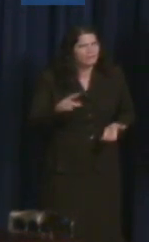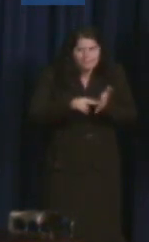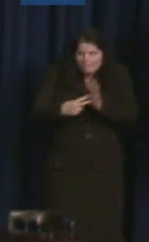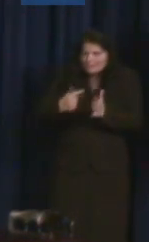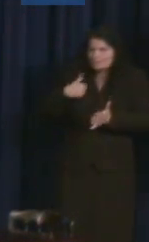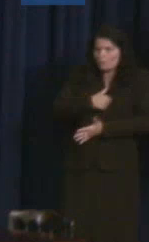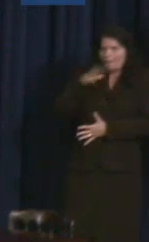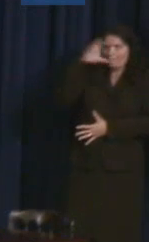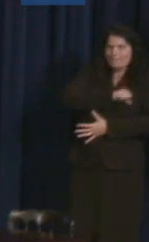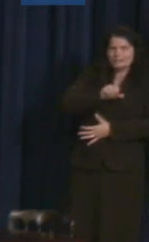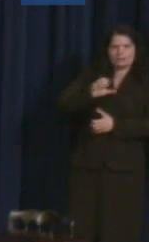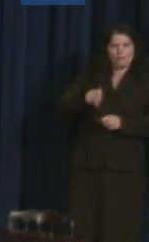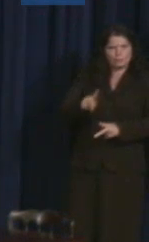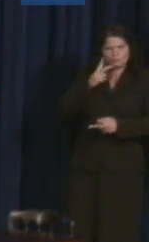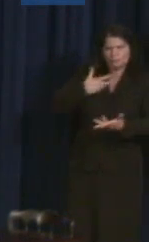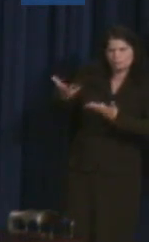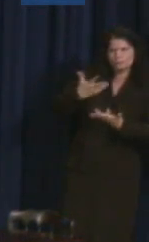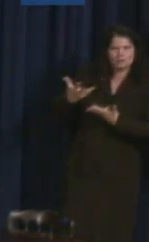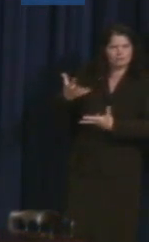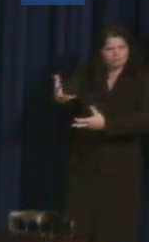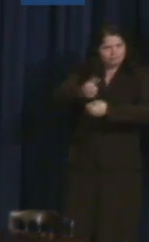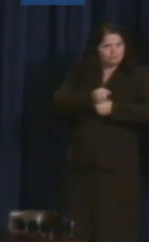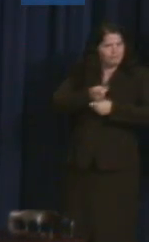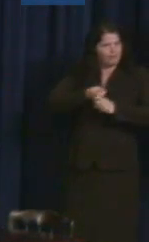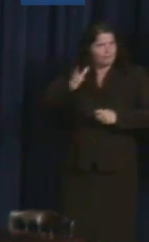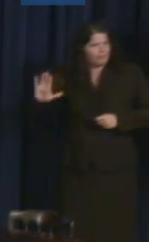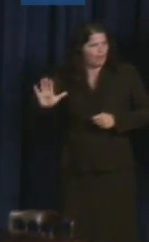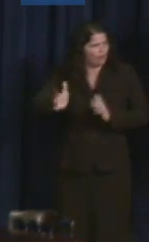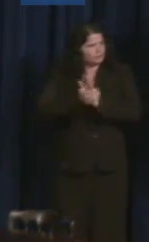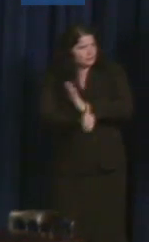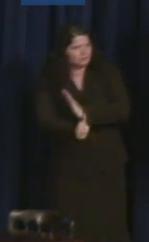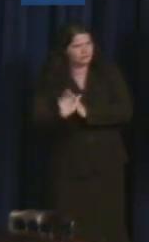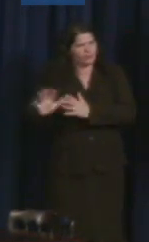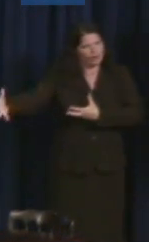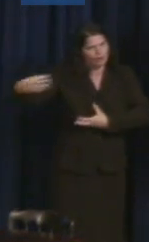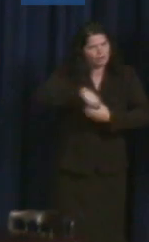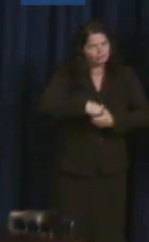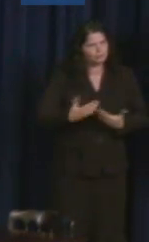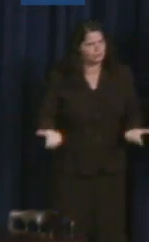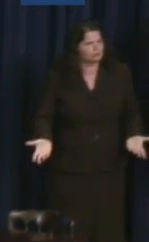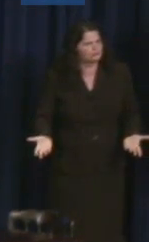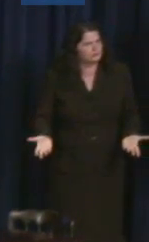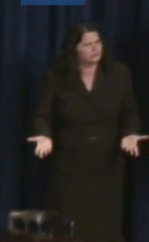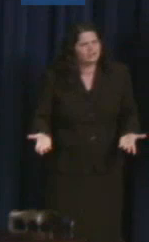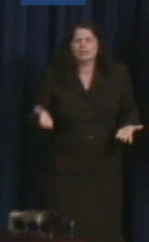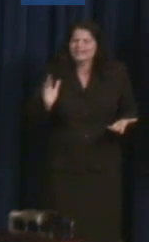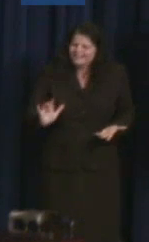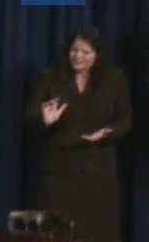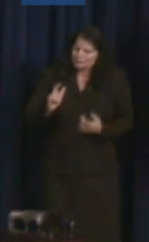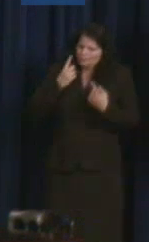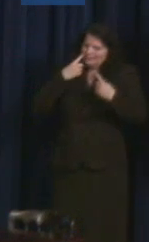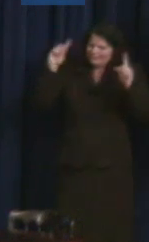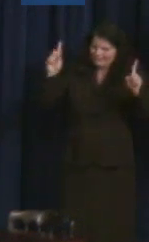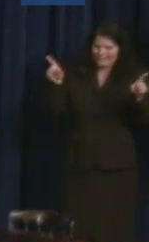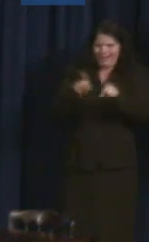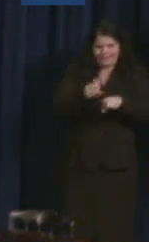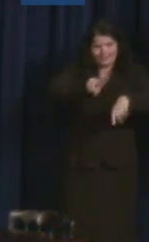structural and attitudinal barriers that hinder not only the success of Americans with disabilities, but the success of the nation as a whole.